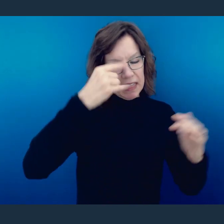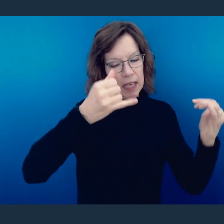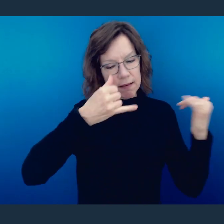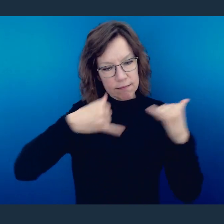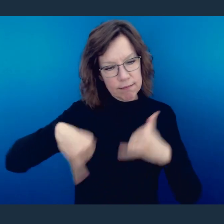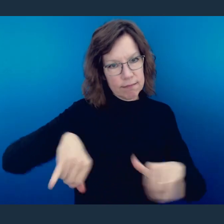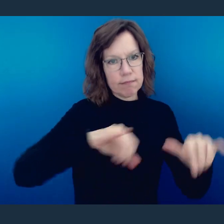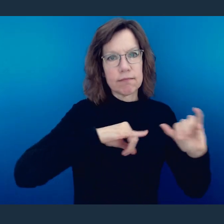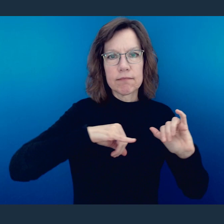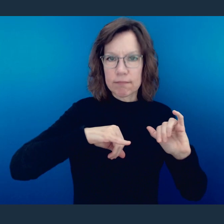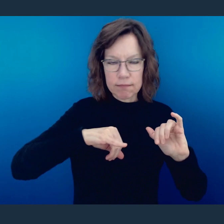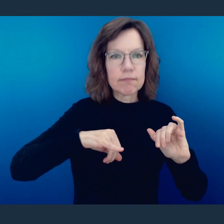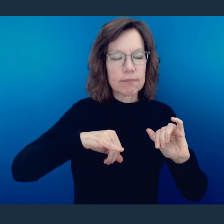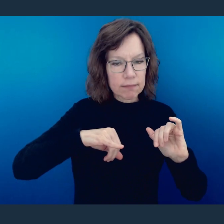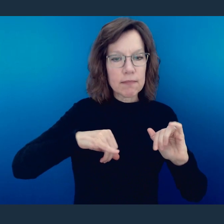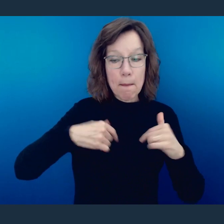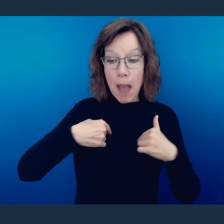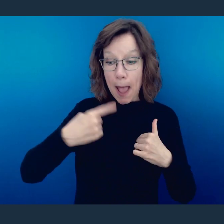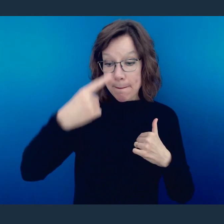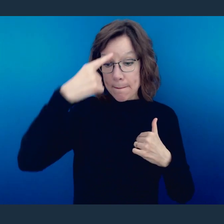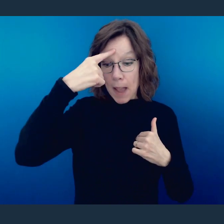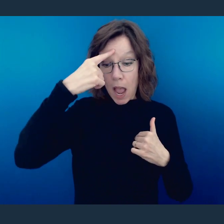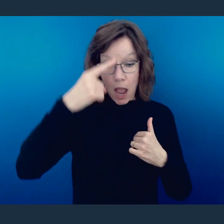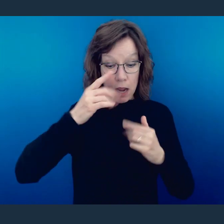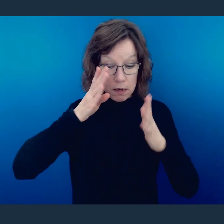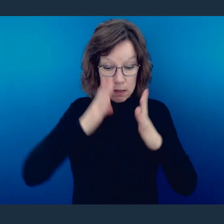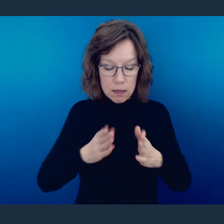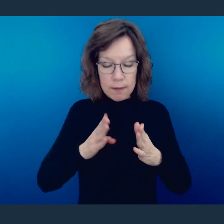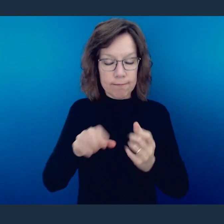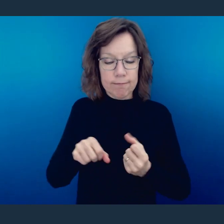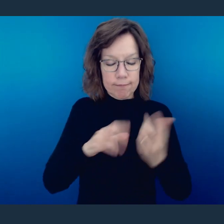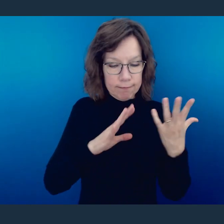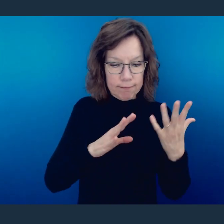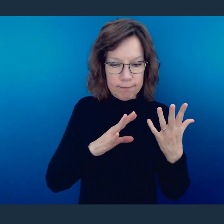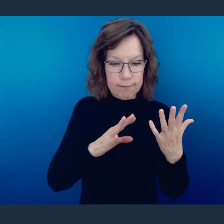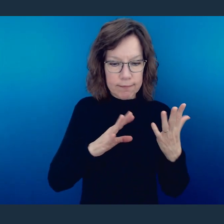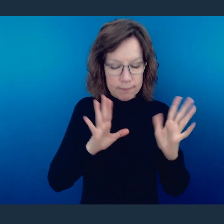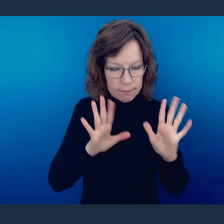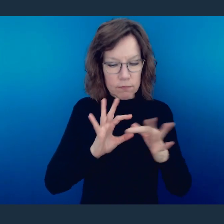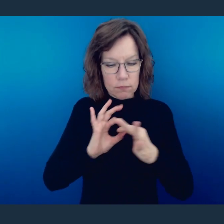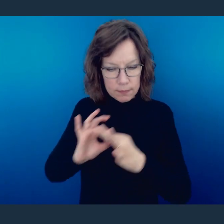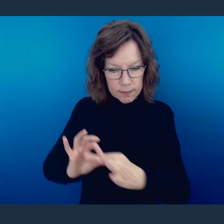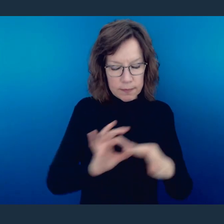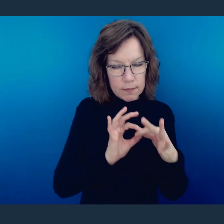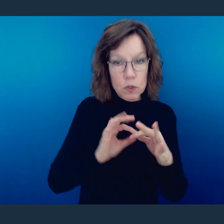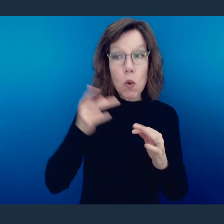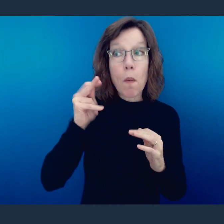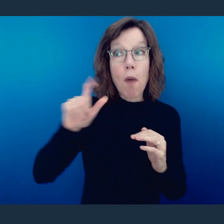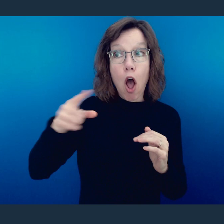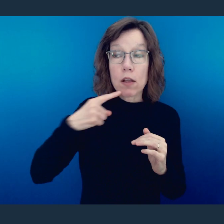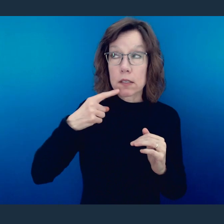thus. It means to dispose the mind in a certain way. And what he's saying is, Paul is saying